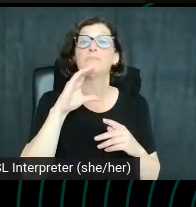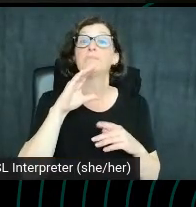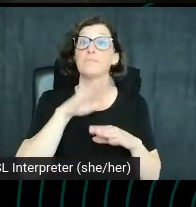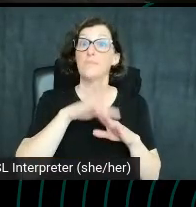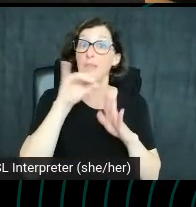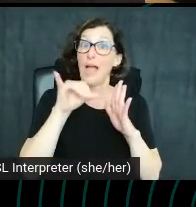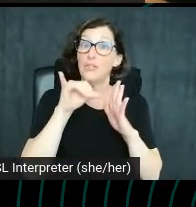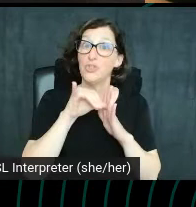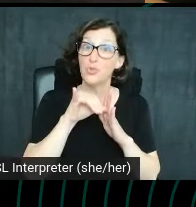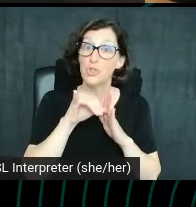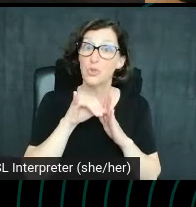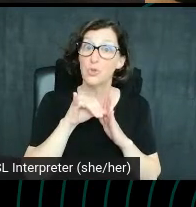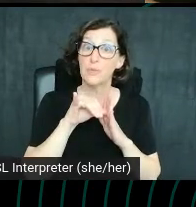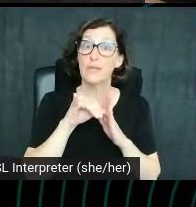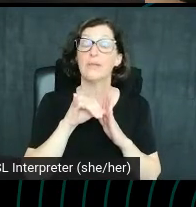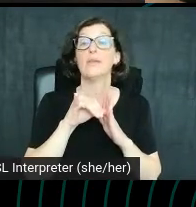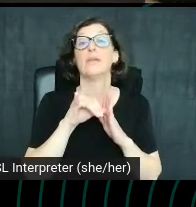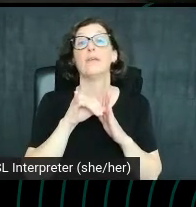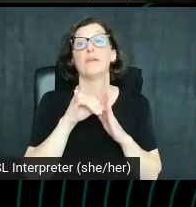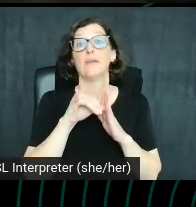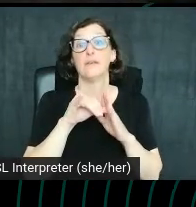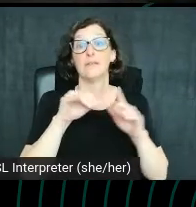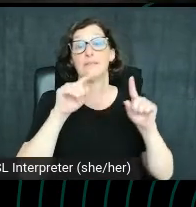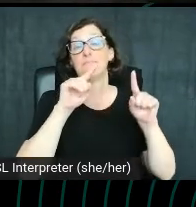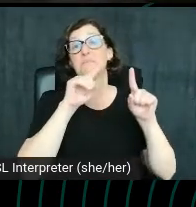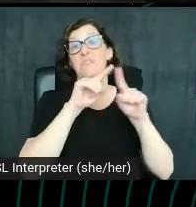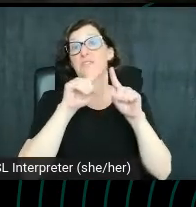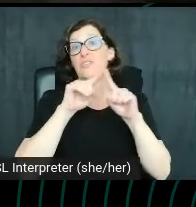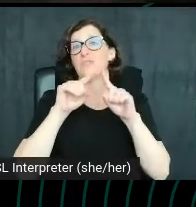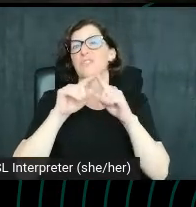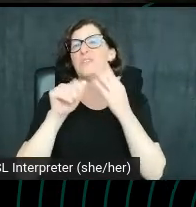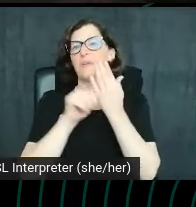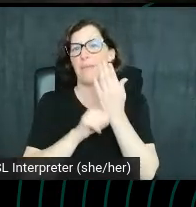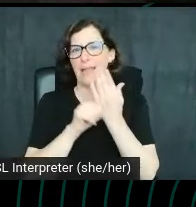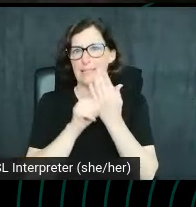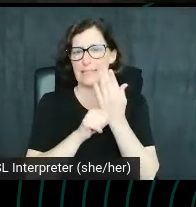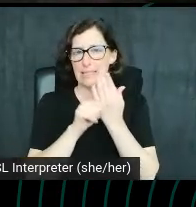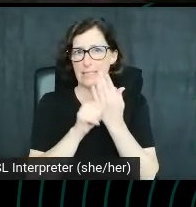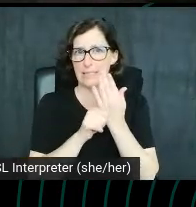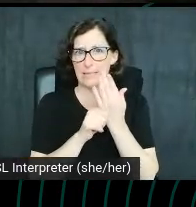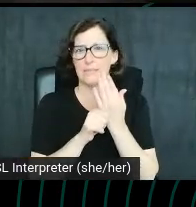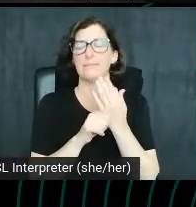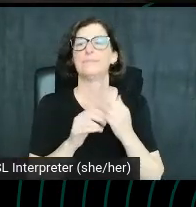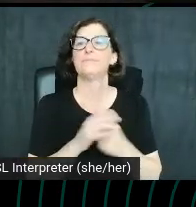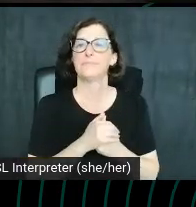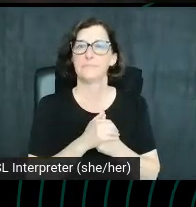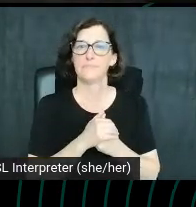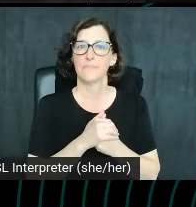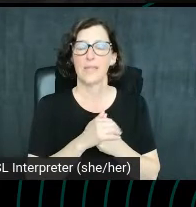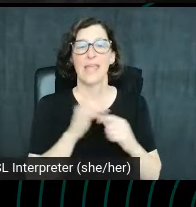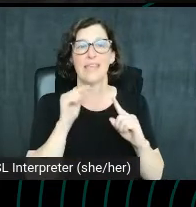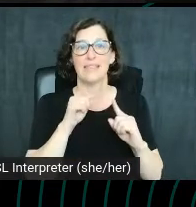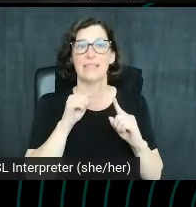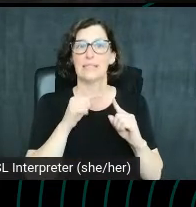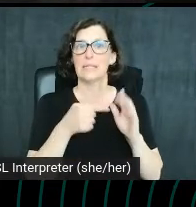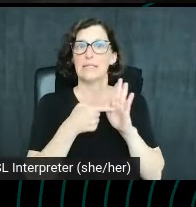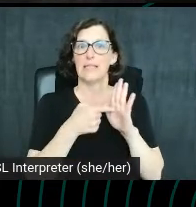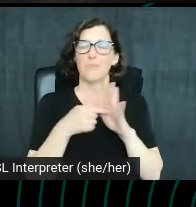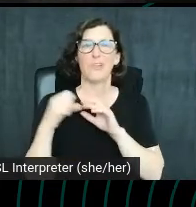is uses like Bon Appetit, Babbish and Chef John. Here's an example of really strong branding from Babbish.